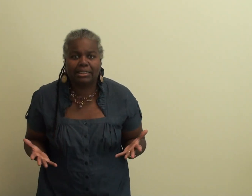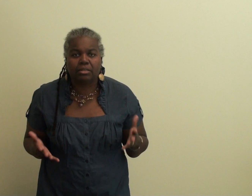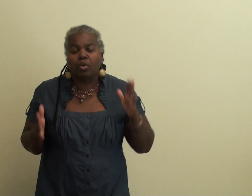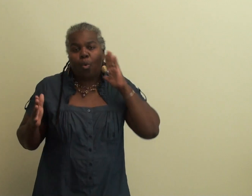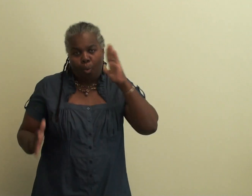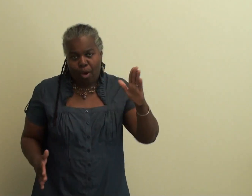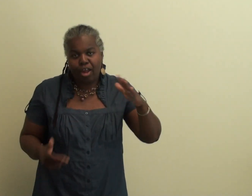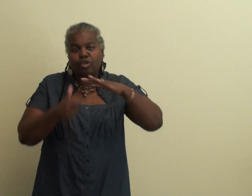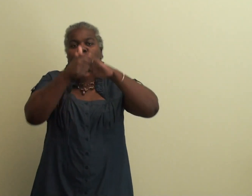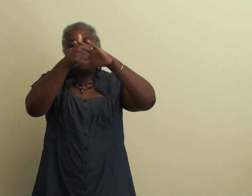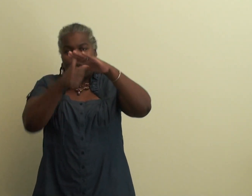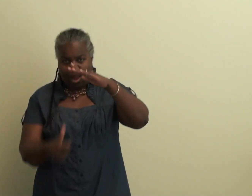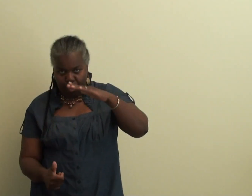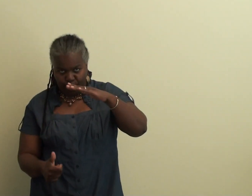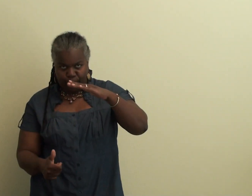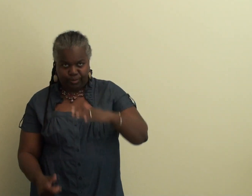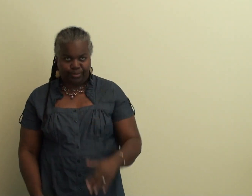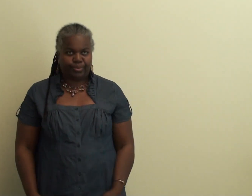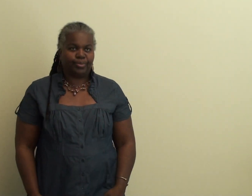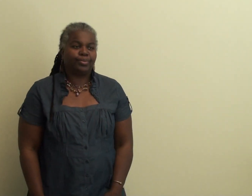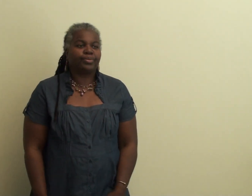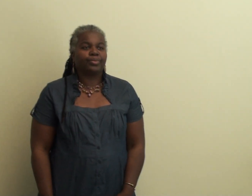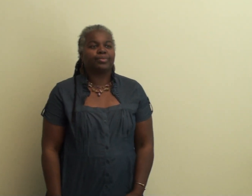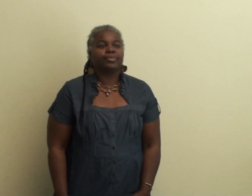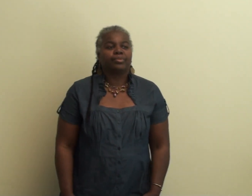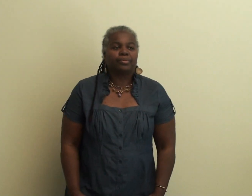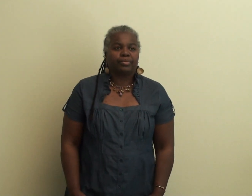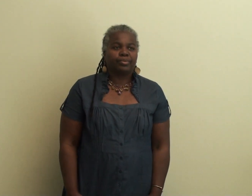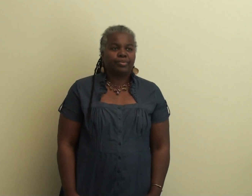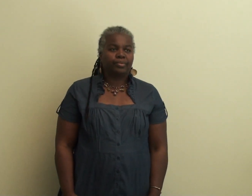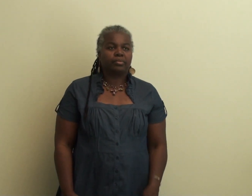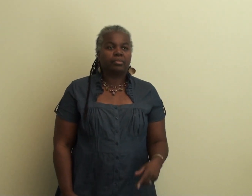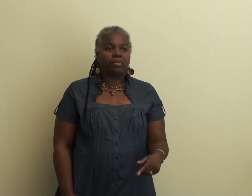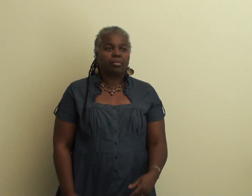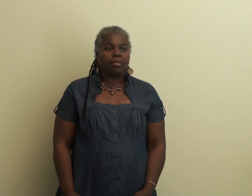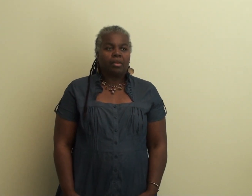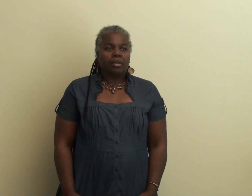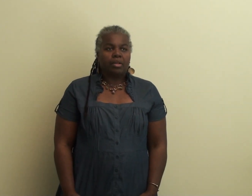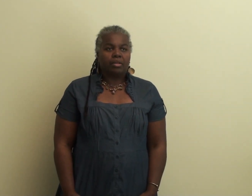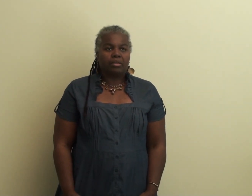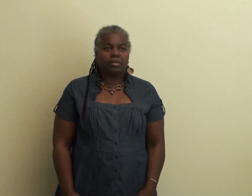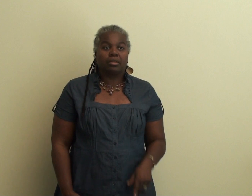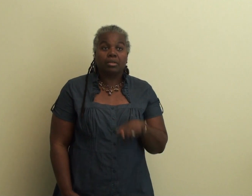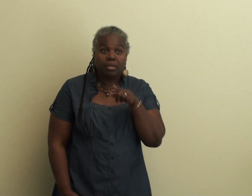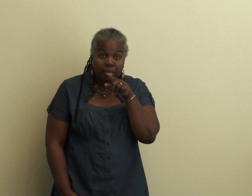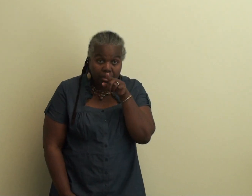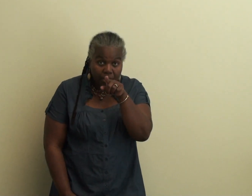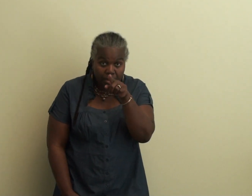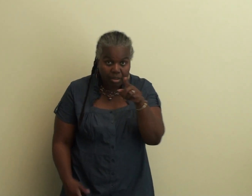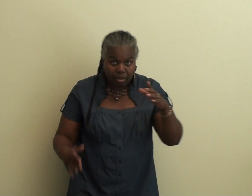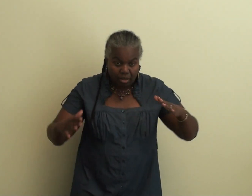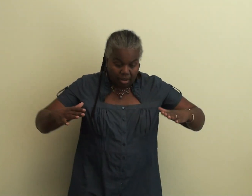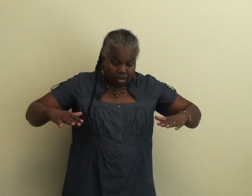your energy. If you exhaust yourself in a panic you could drown.